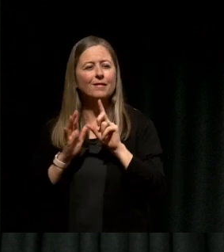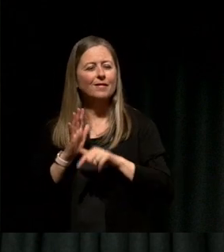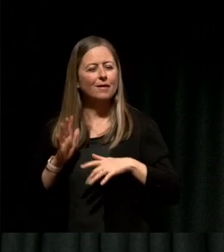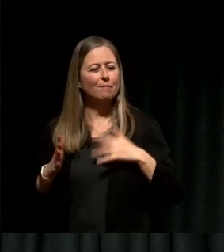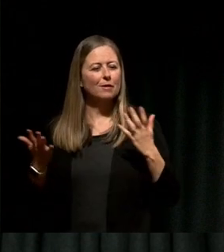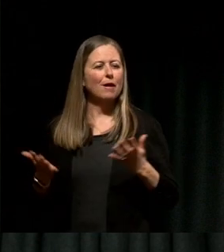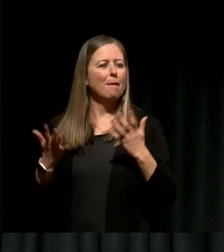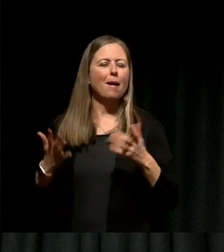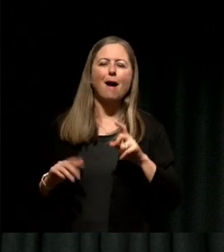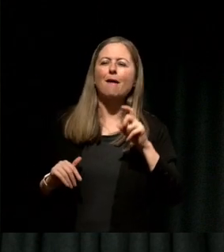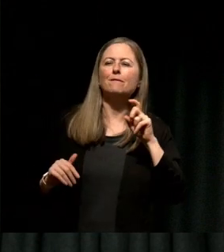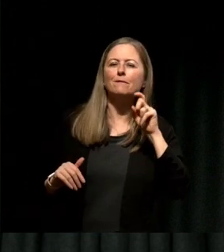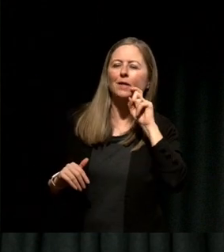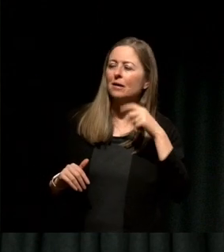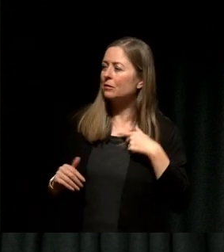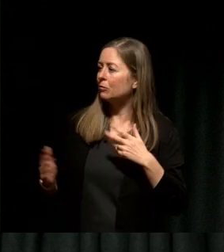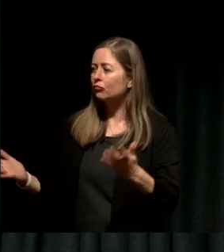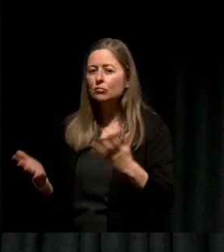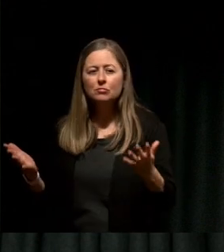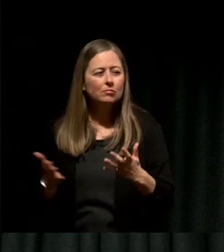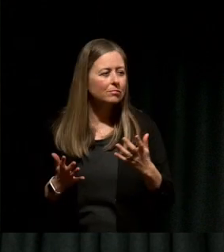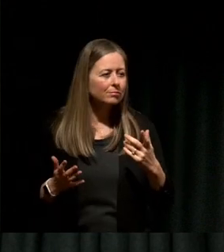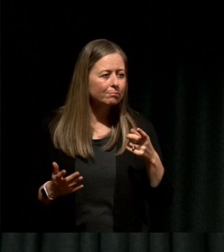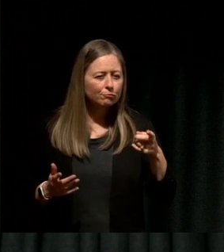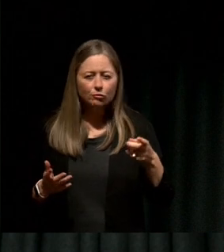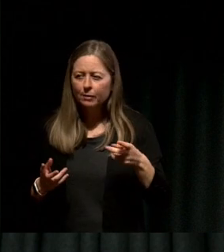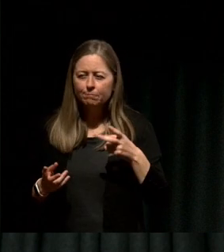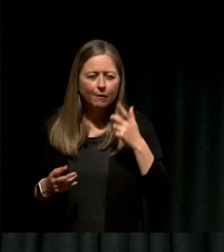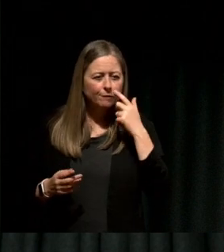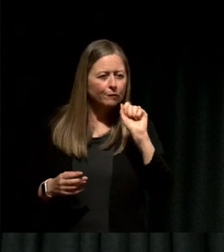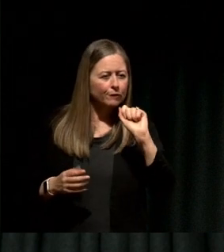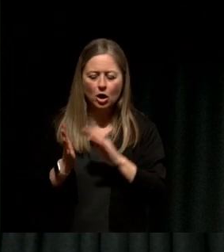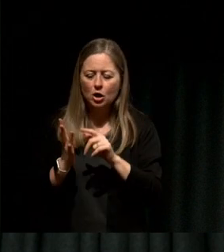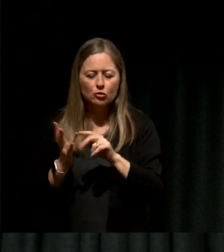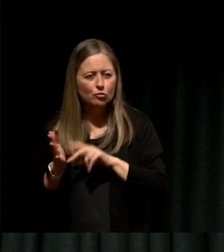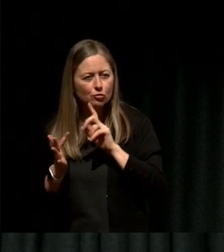So I encourage you to look for and find your Zone of Genius and to live in that zone.